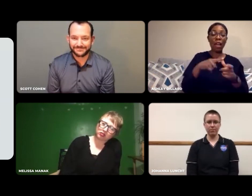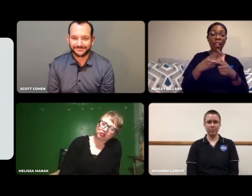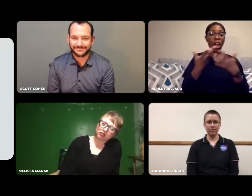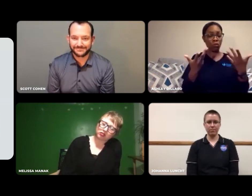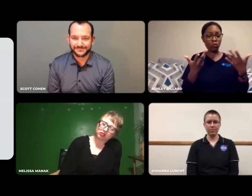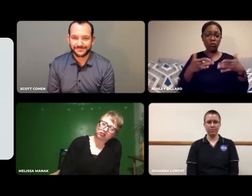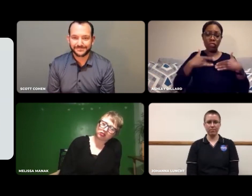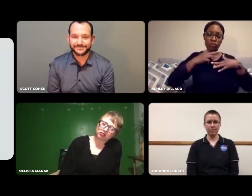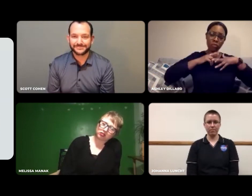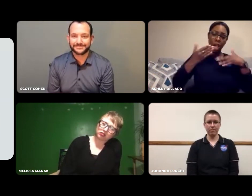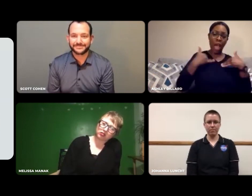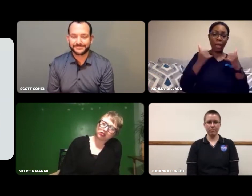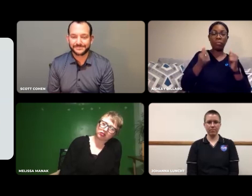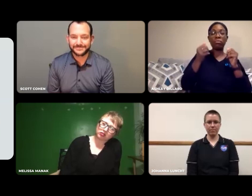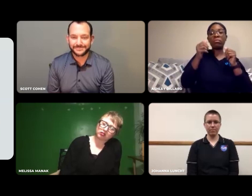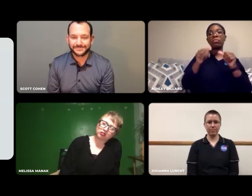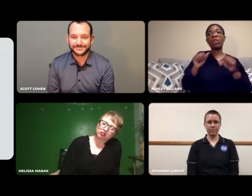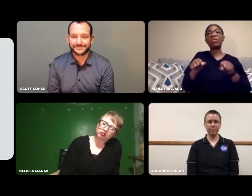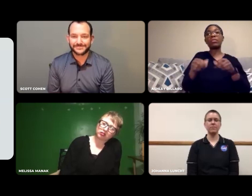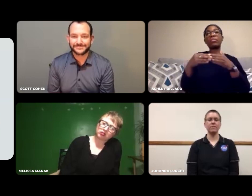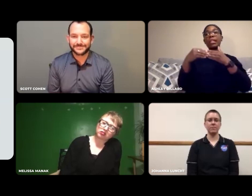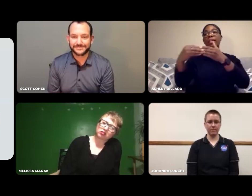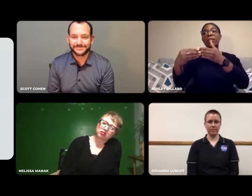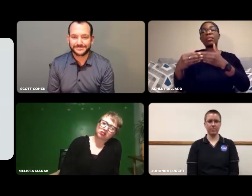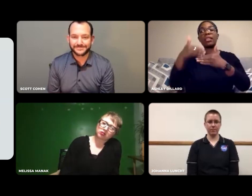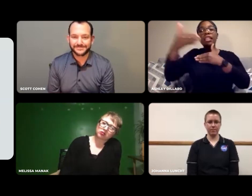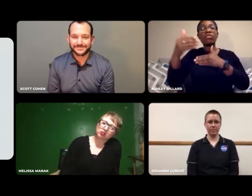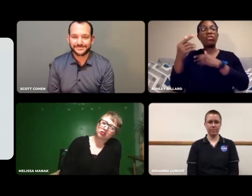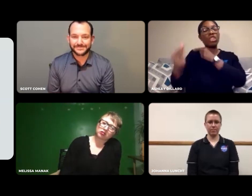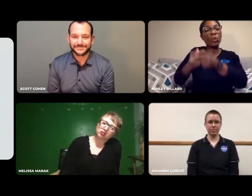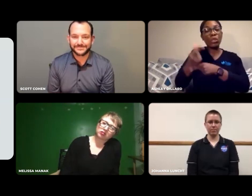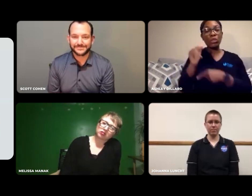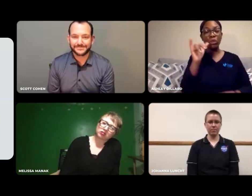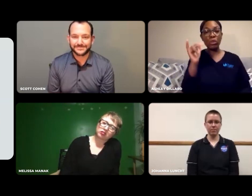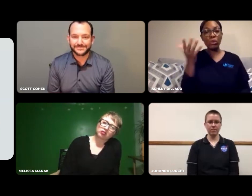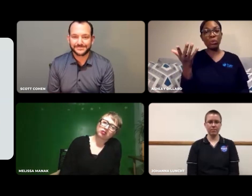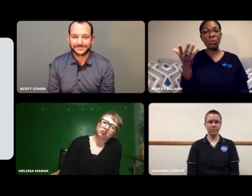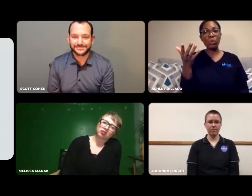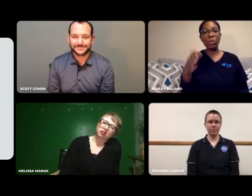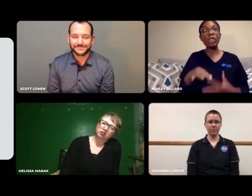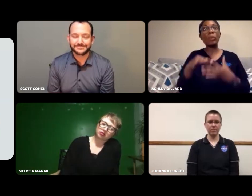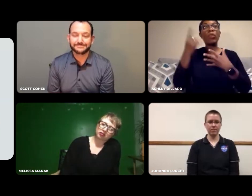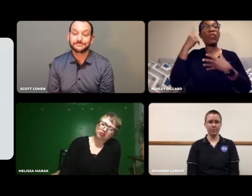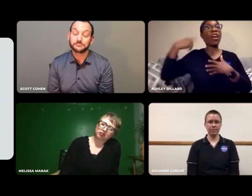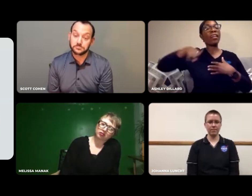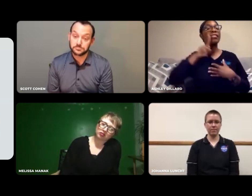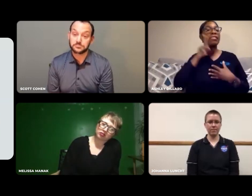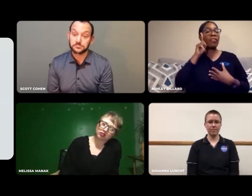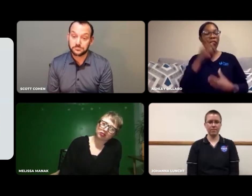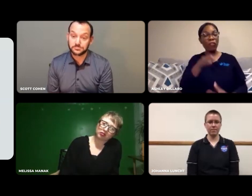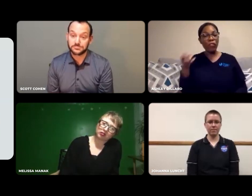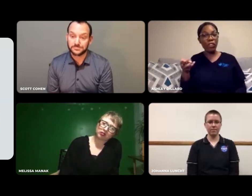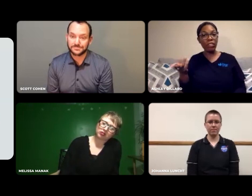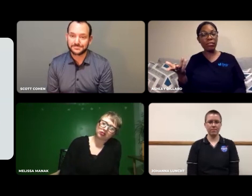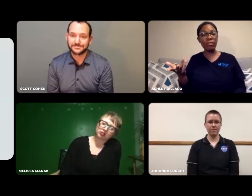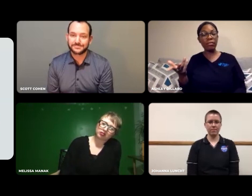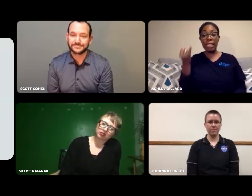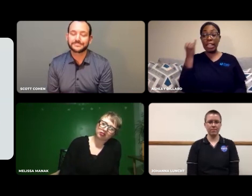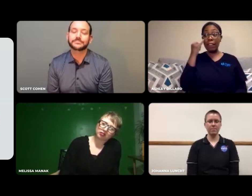Once I feel ready, I'd like to take the lead and lead the next generation, especially D/HH.